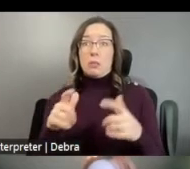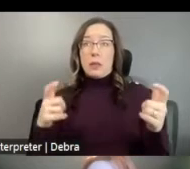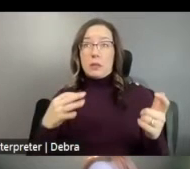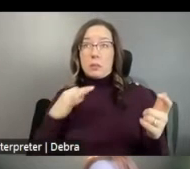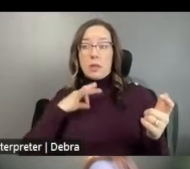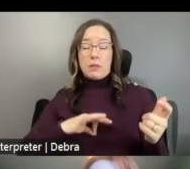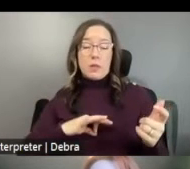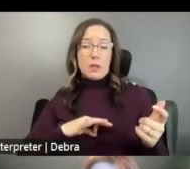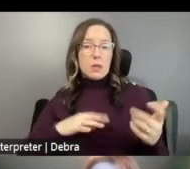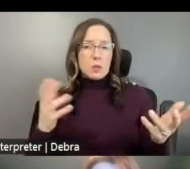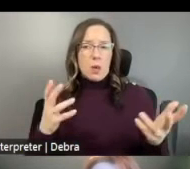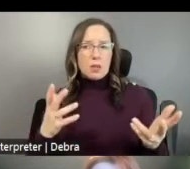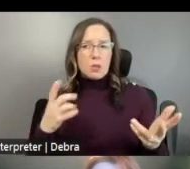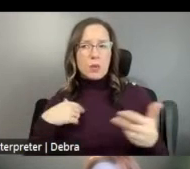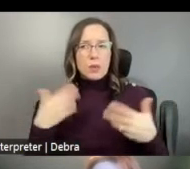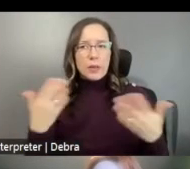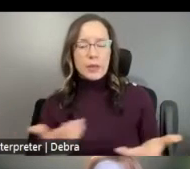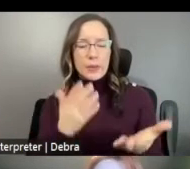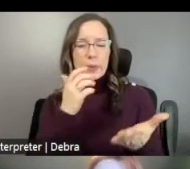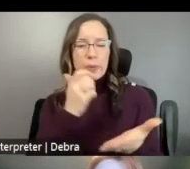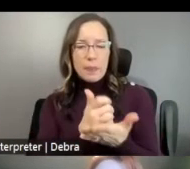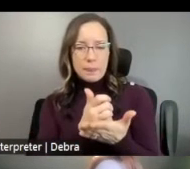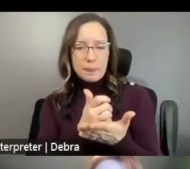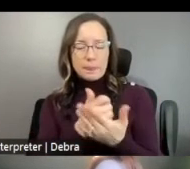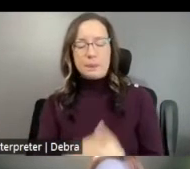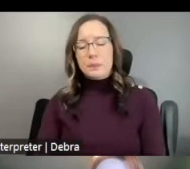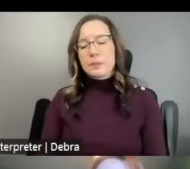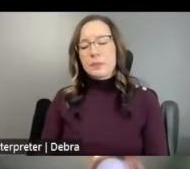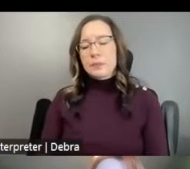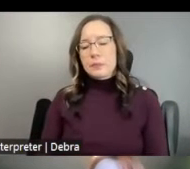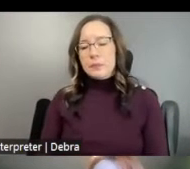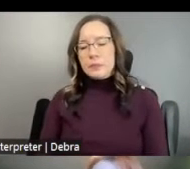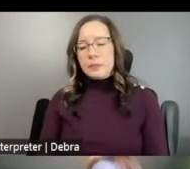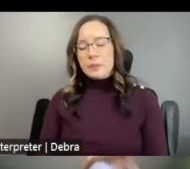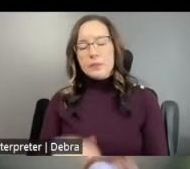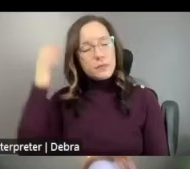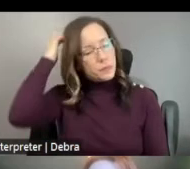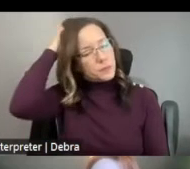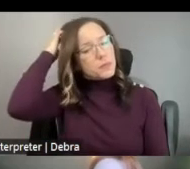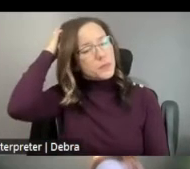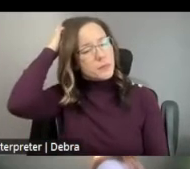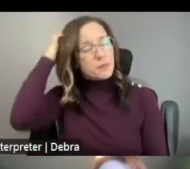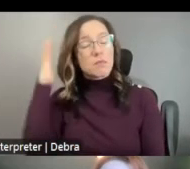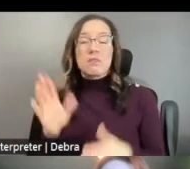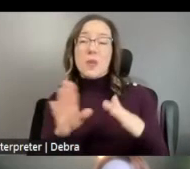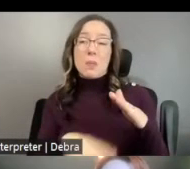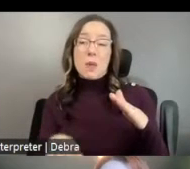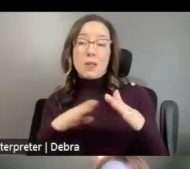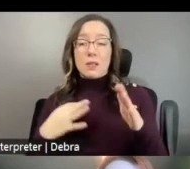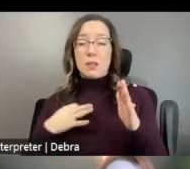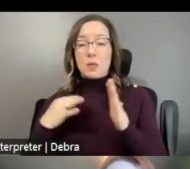WE'RE HERE TO HELP. WE'RE GOING TO TOUCH ON A FEW OF THE BASICS OF APPLYING TO THE GRANTS FOR ART,